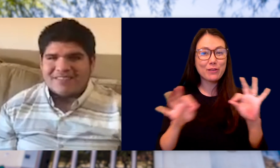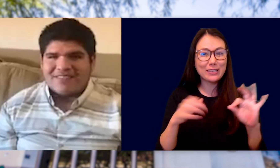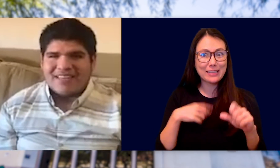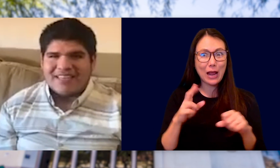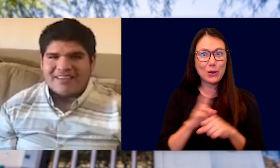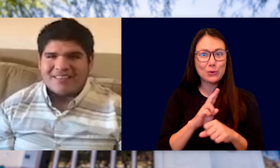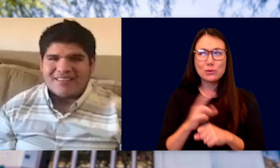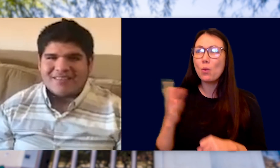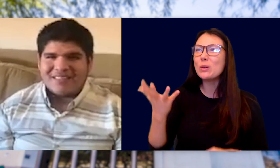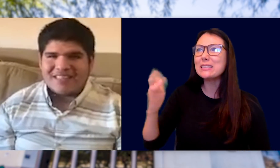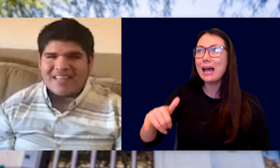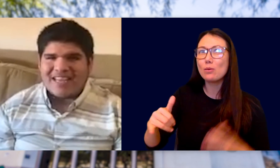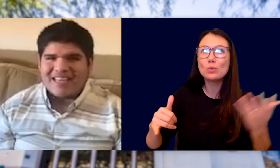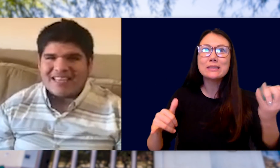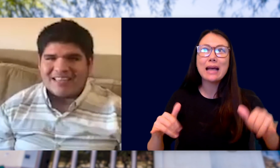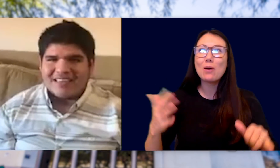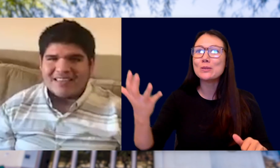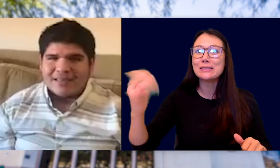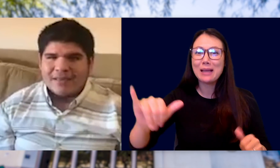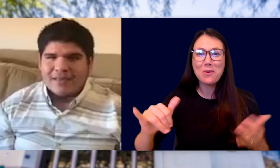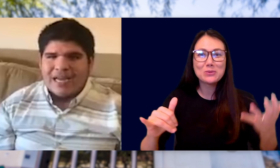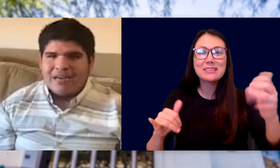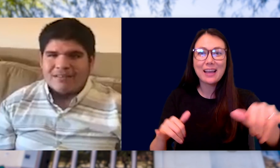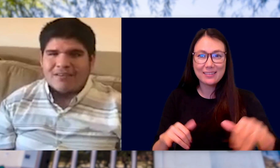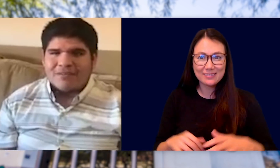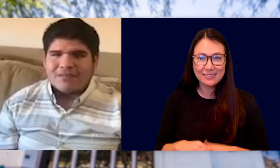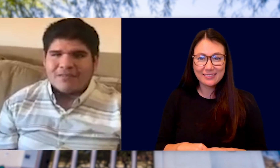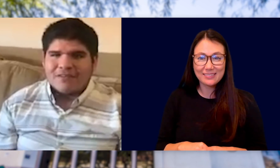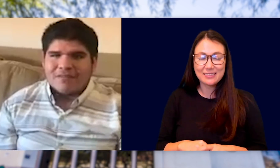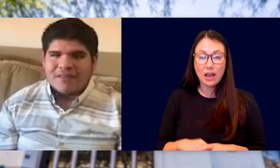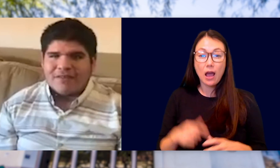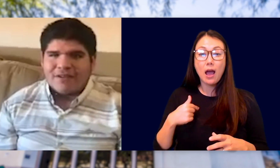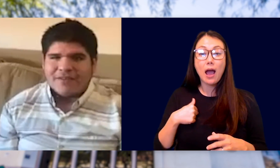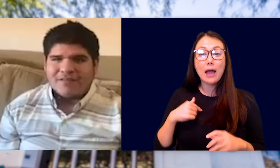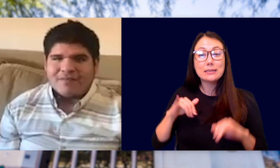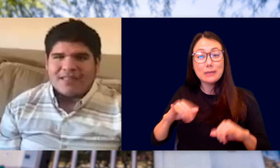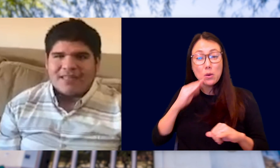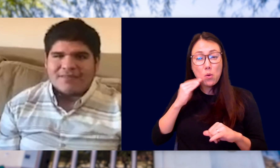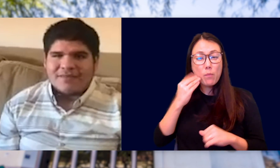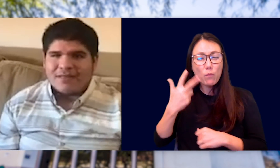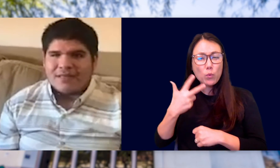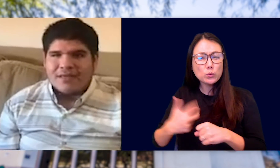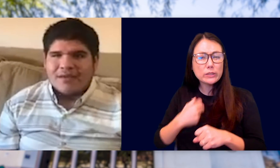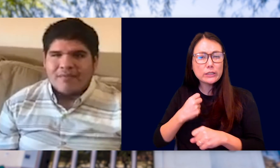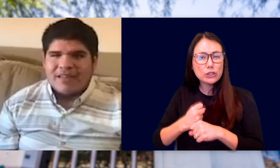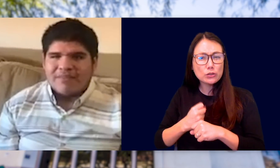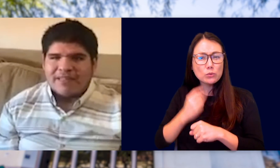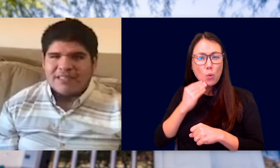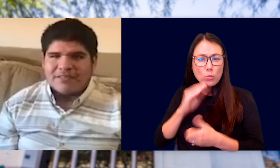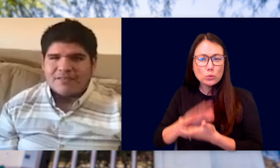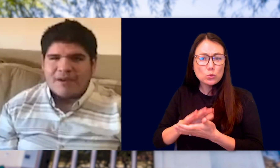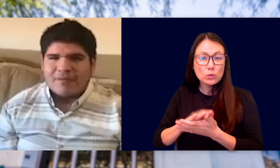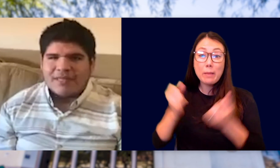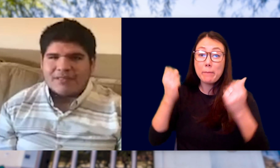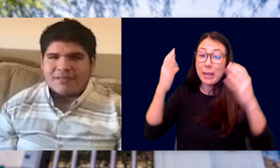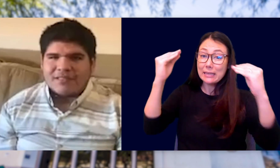MANY YEARS, "WHAT'S THAT?" I WAS HOMESCHOOLED FOR ABOUT THREE YEARS OF MY LIFE. MANY OF MY TEACHERS BROUGHT ME TOYS TO